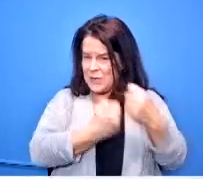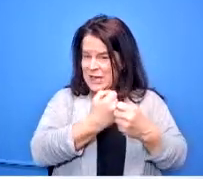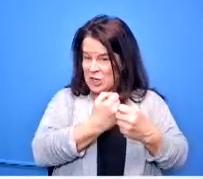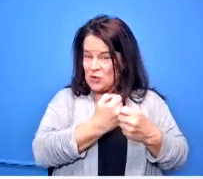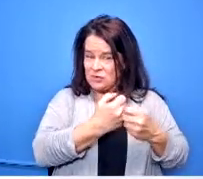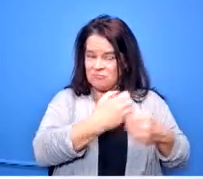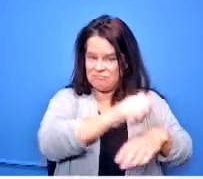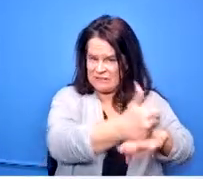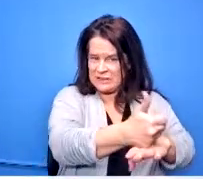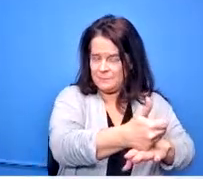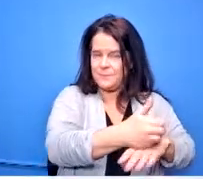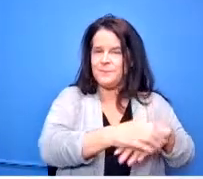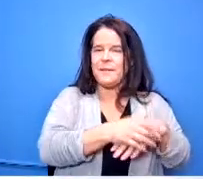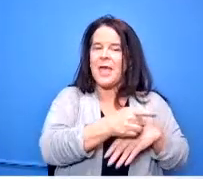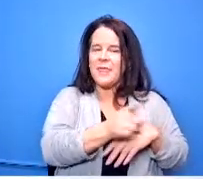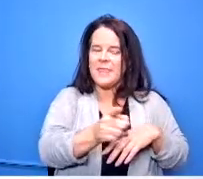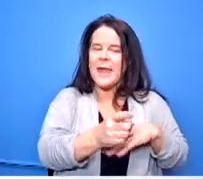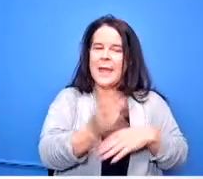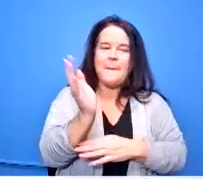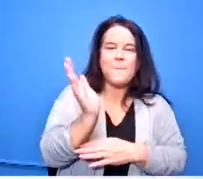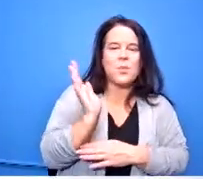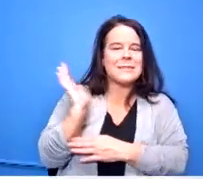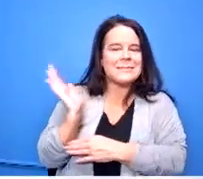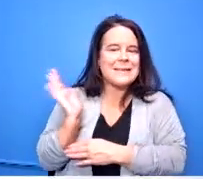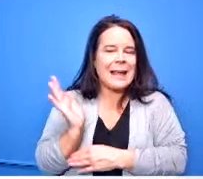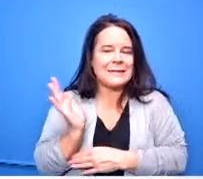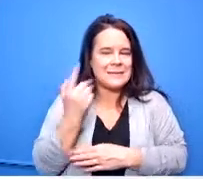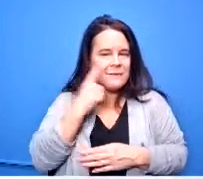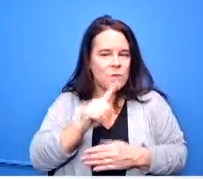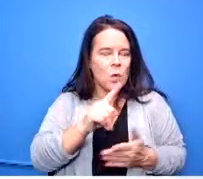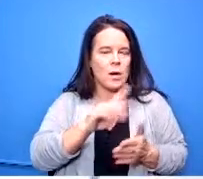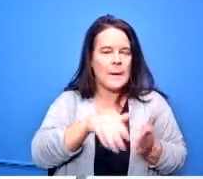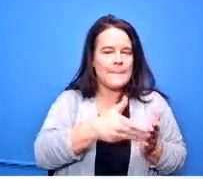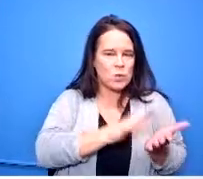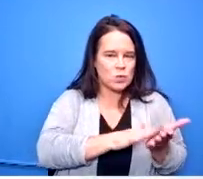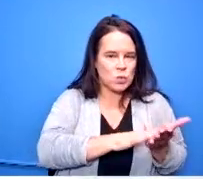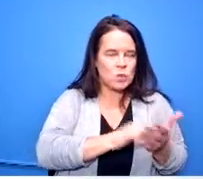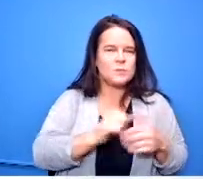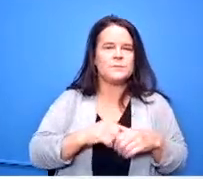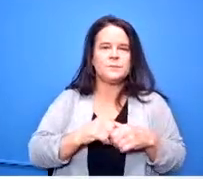i said earlier they do present this information to the kids and there's there's a lot of resources